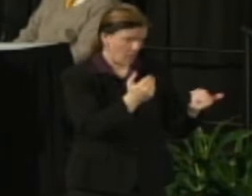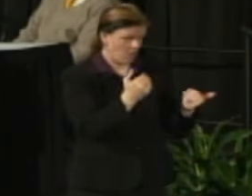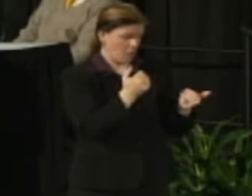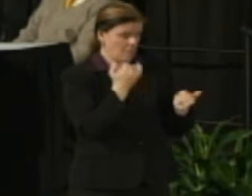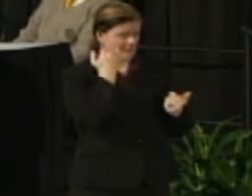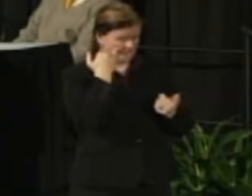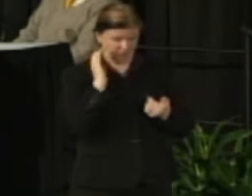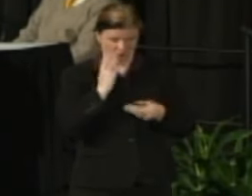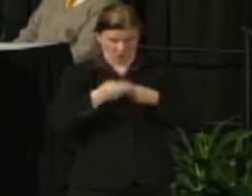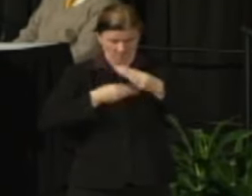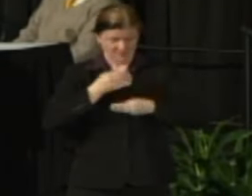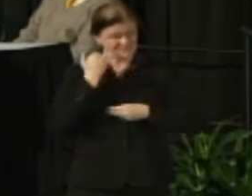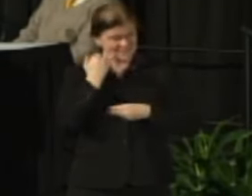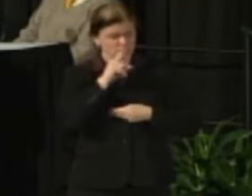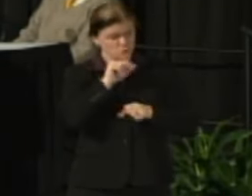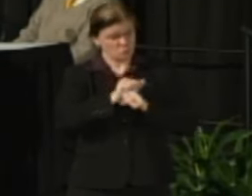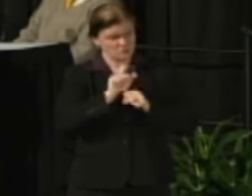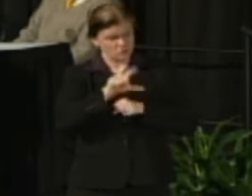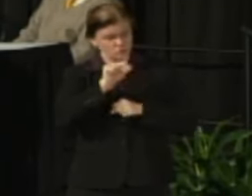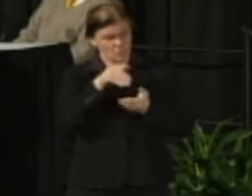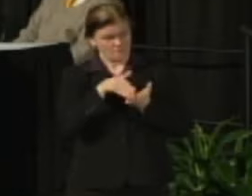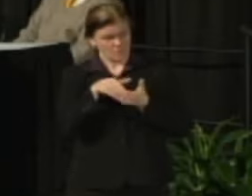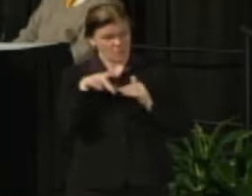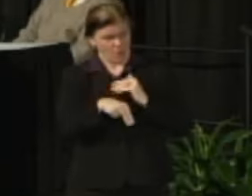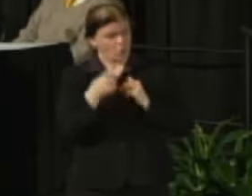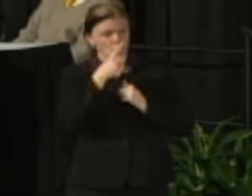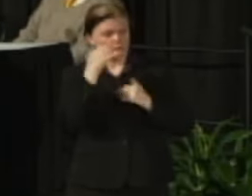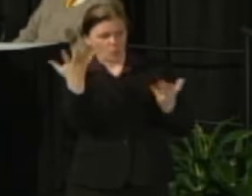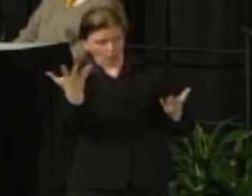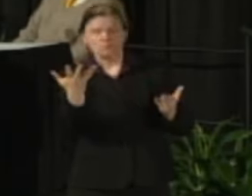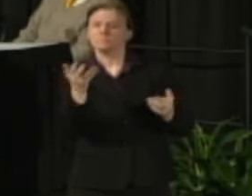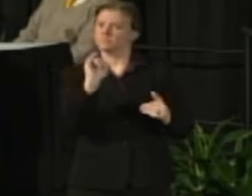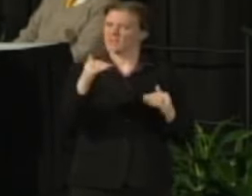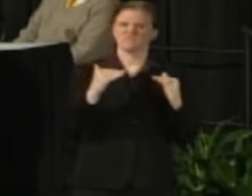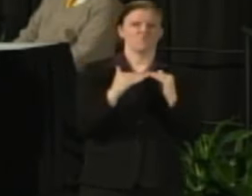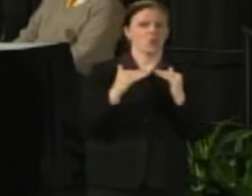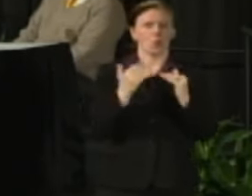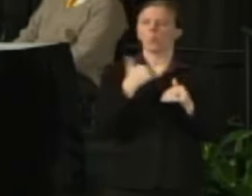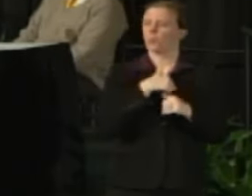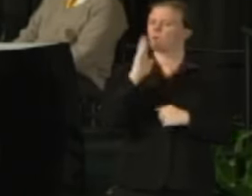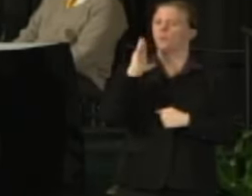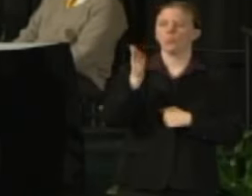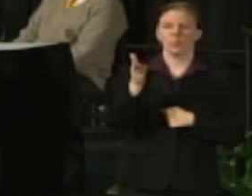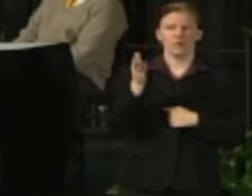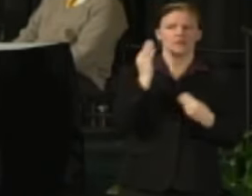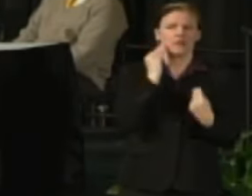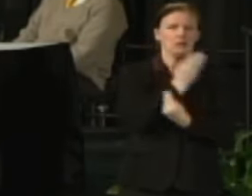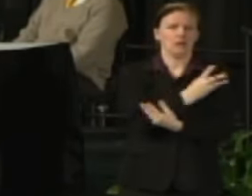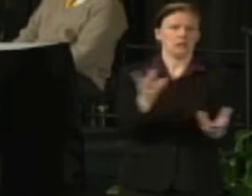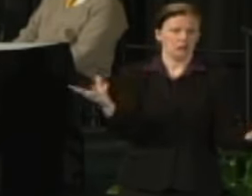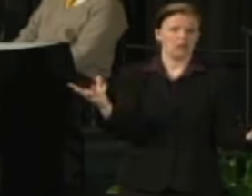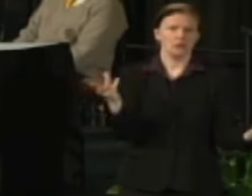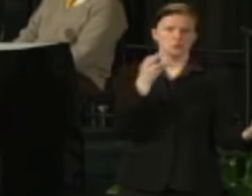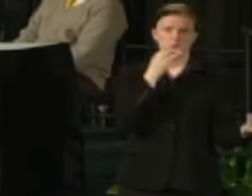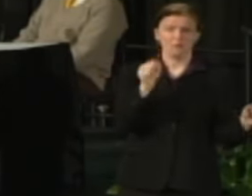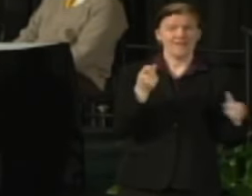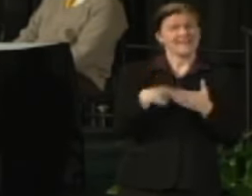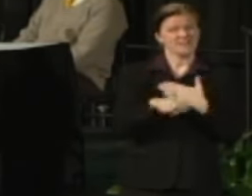So to share some of the thinking on that I think that's fair and in our next budget updates, I don't know if it would be ready as soon as next week but in the next week